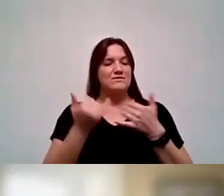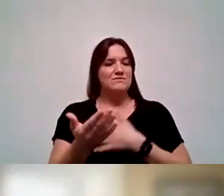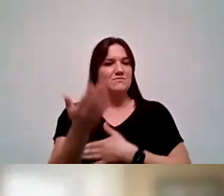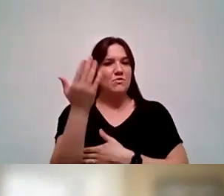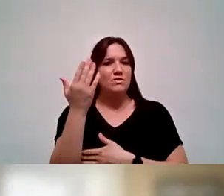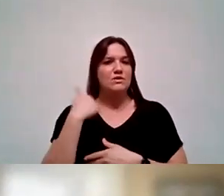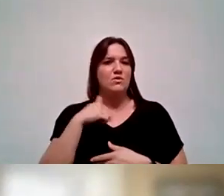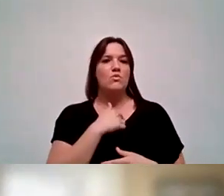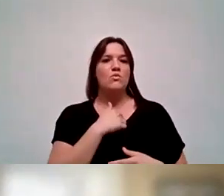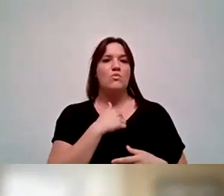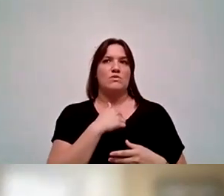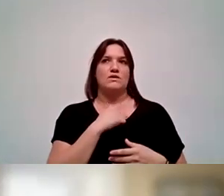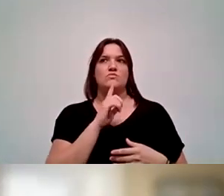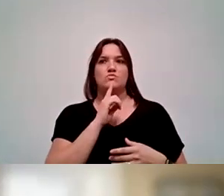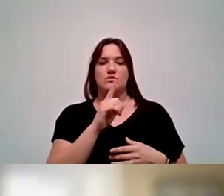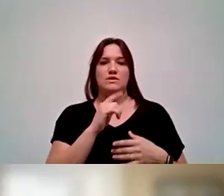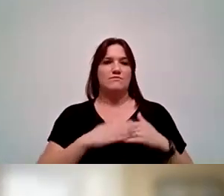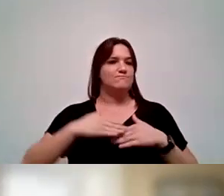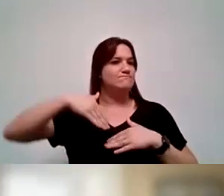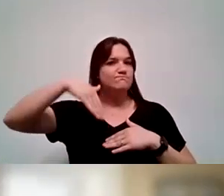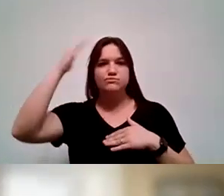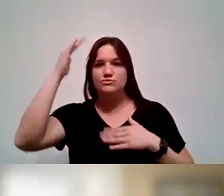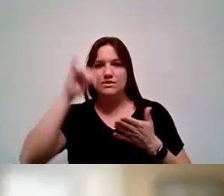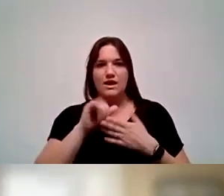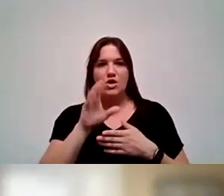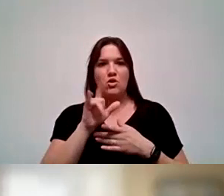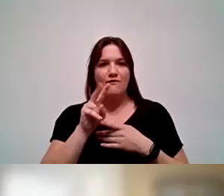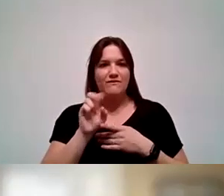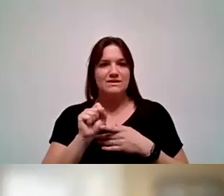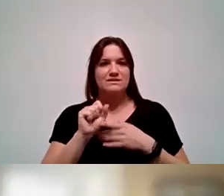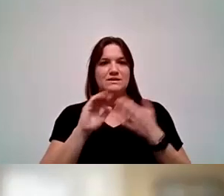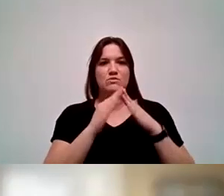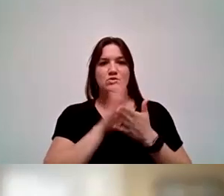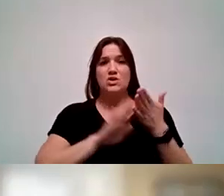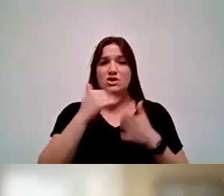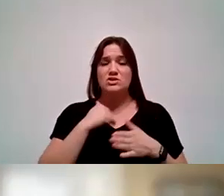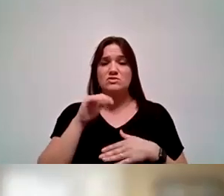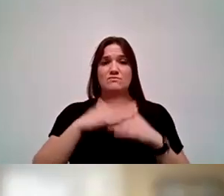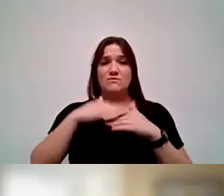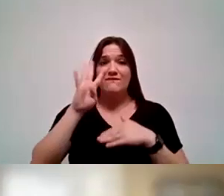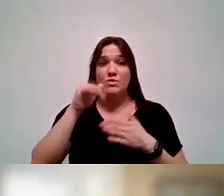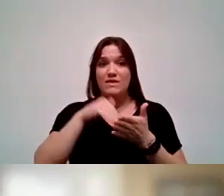We definitely surpass that. Clovis Community College has over 4,000 students currently,